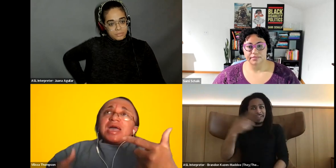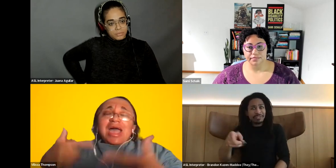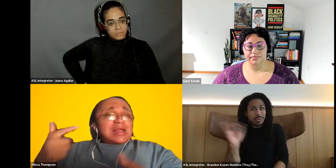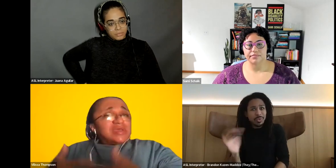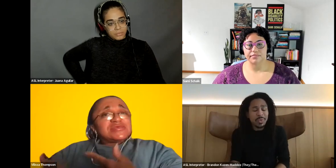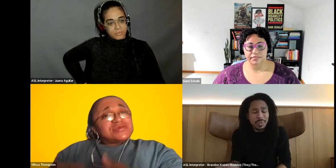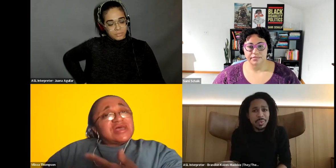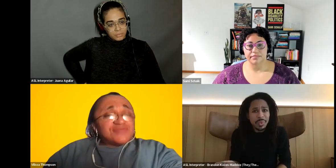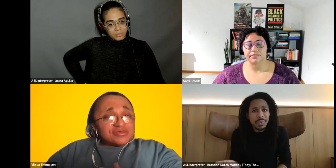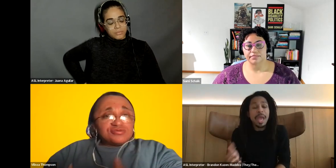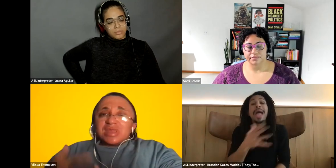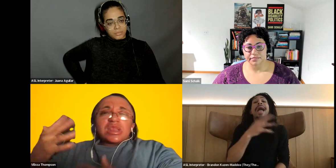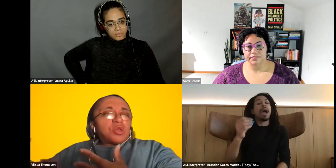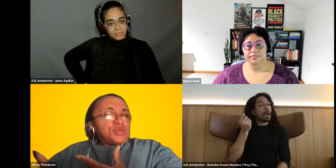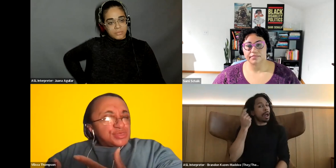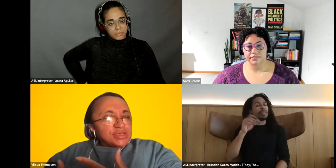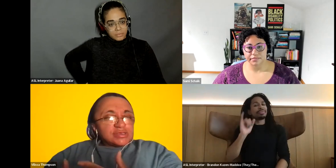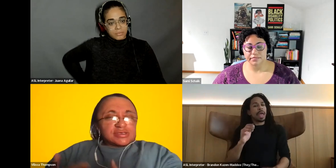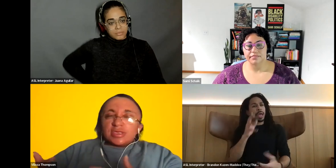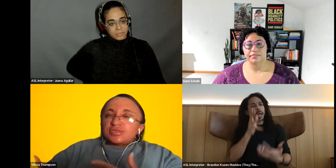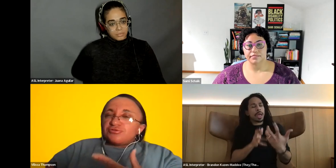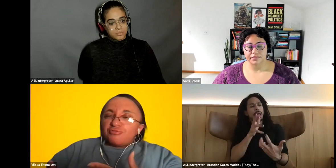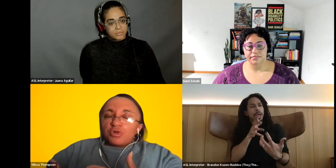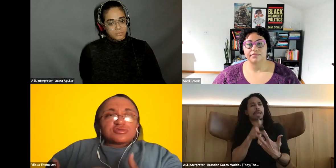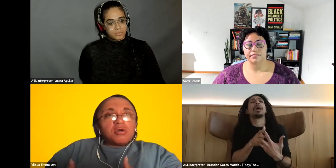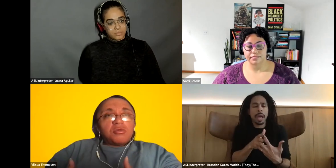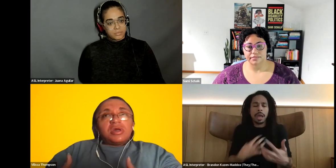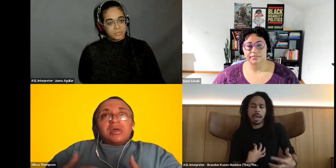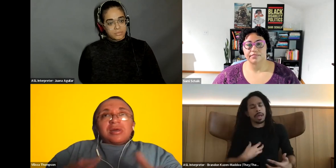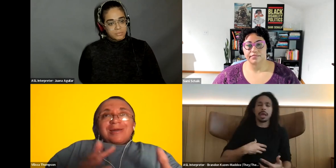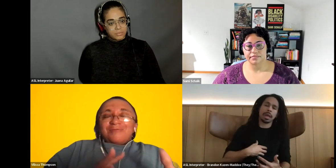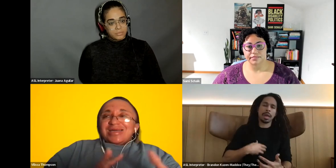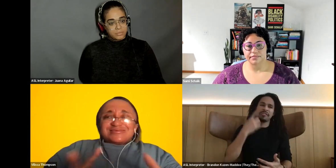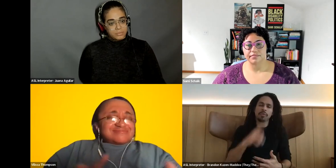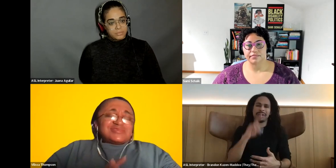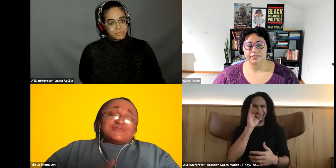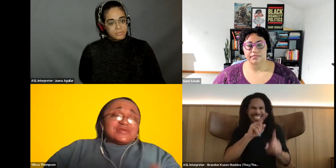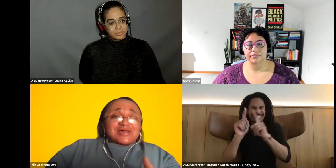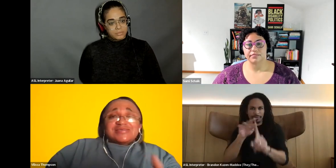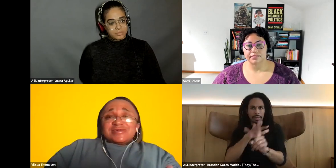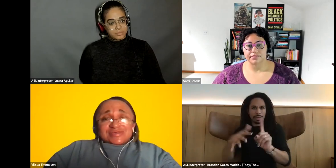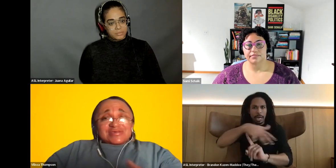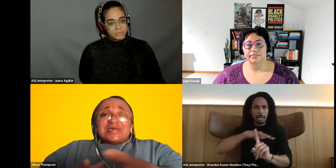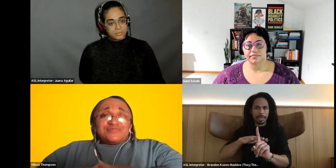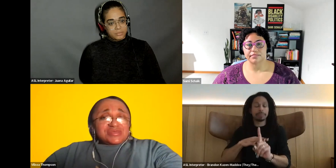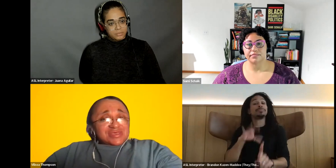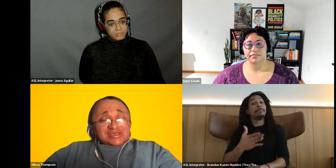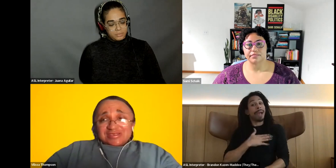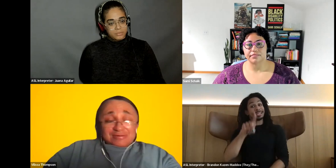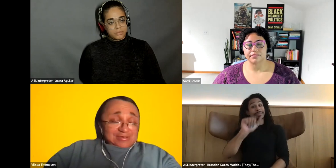Vilissa Thompson: acclimated to that space, too, like learning things, and so forth. So Vilissa Thompson: my disability identity has been this.